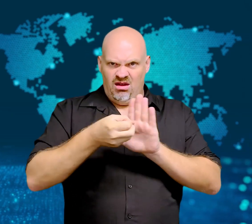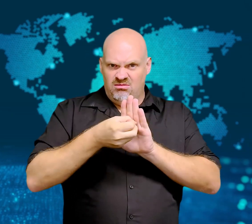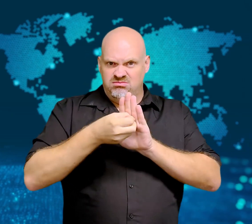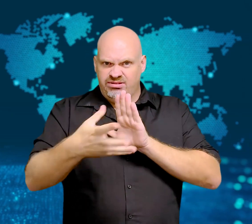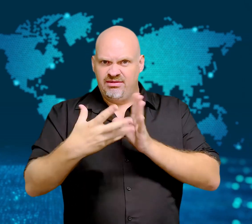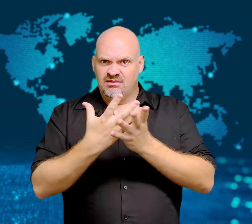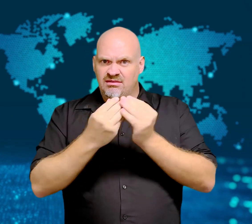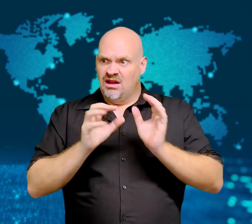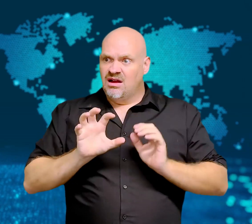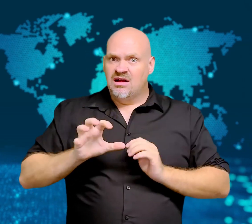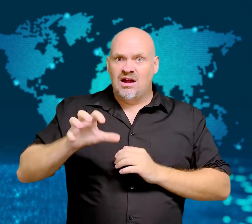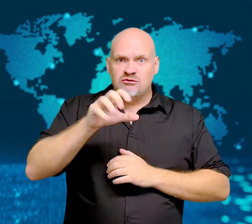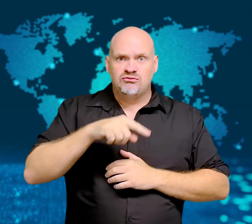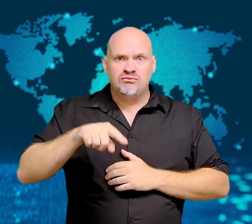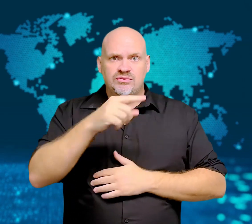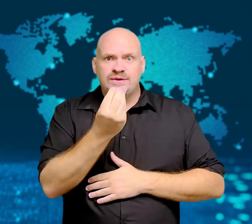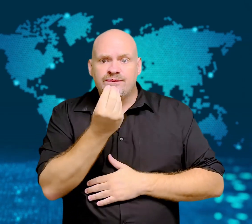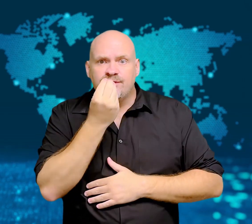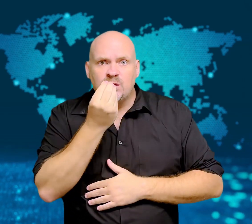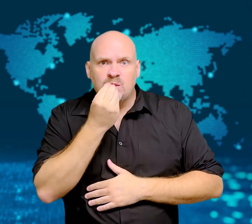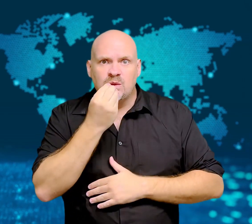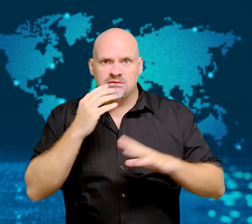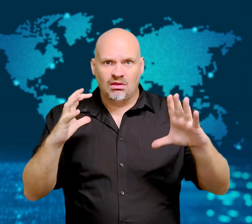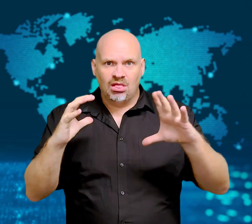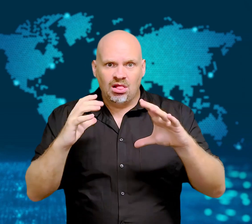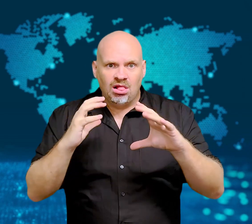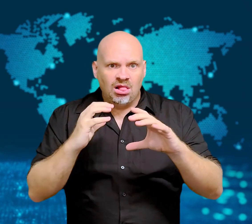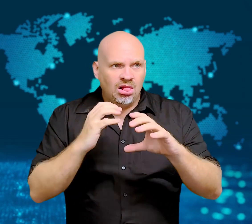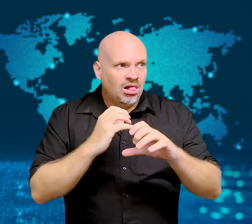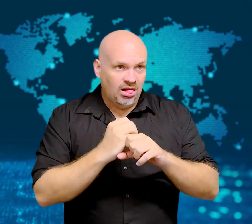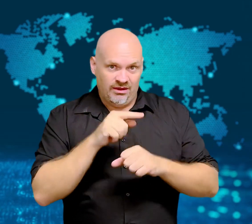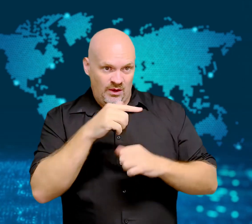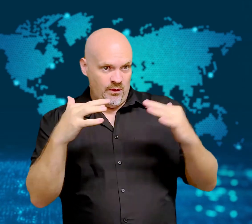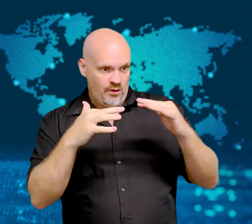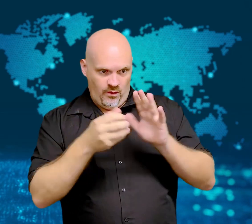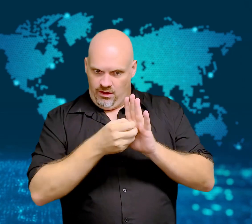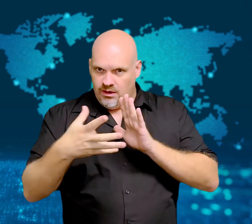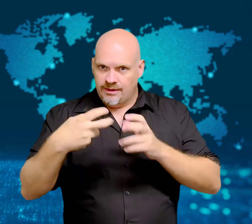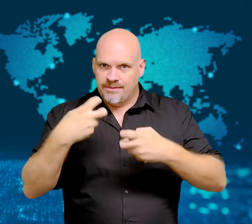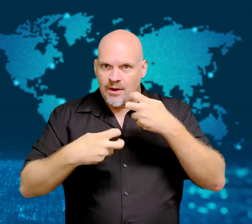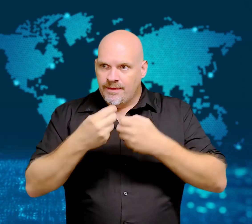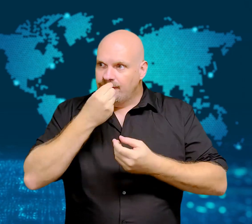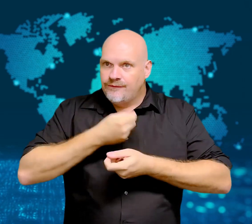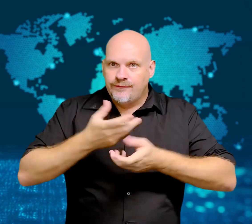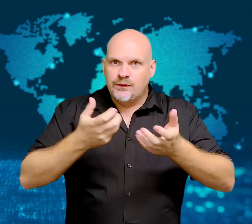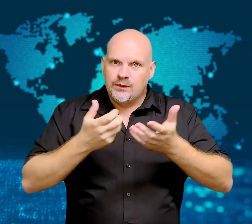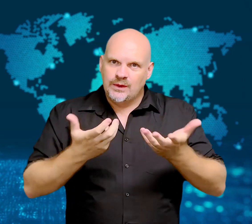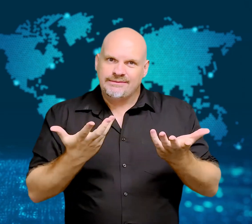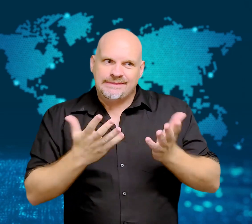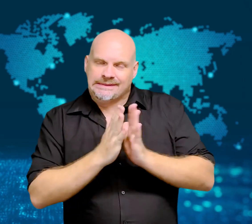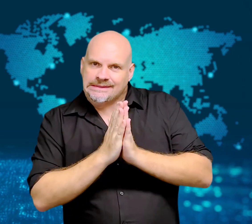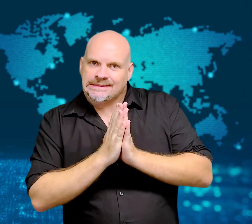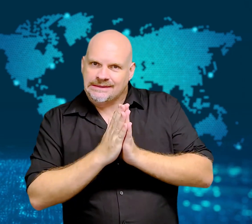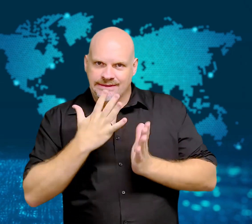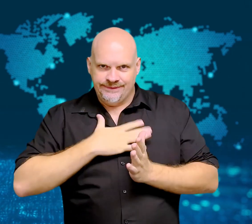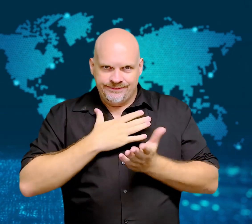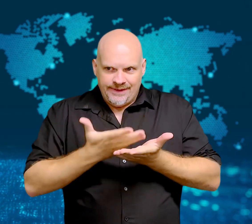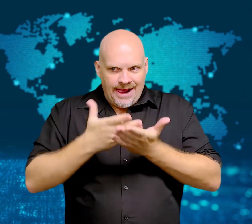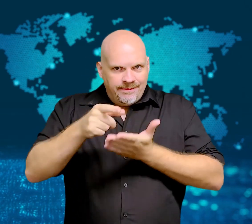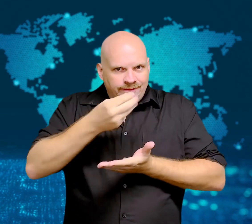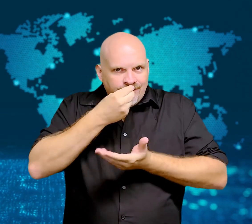the war from impacting countries that are struggling for food supplies